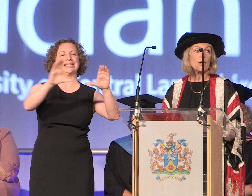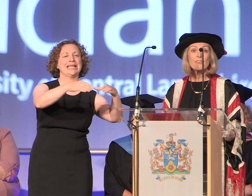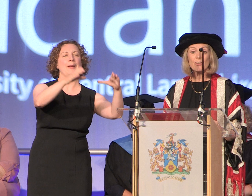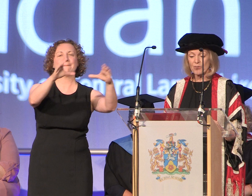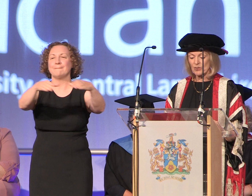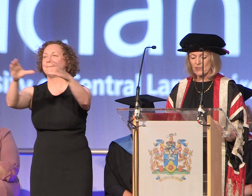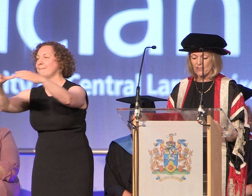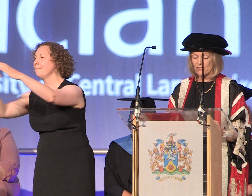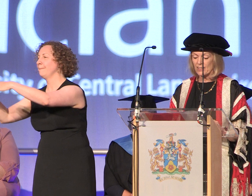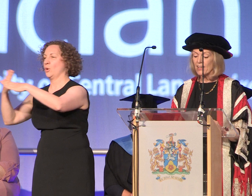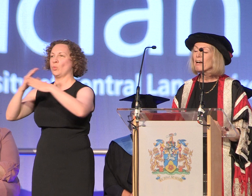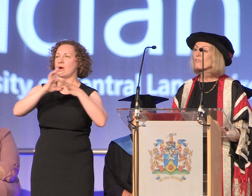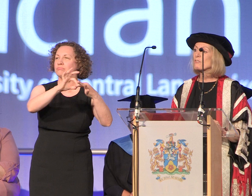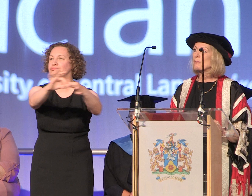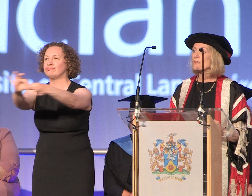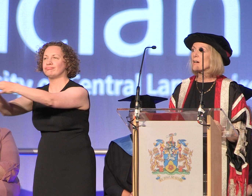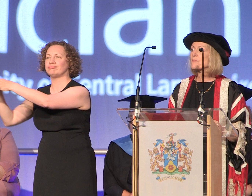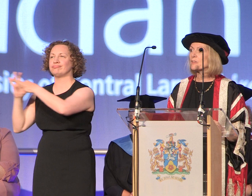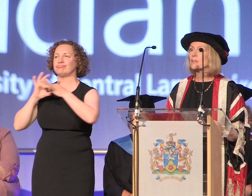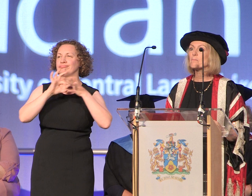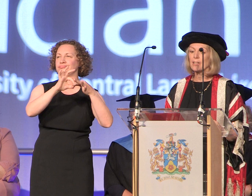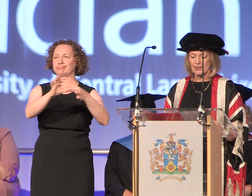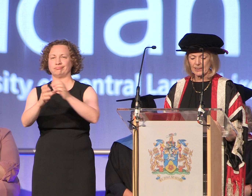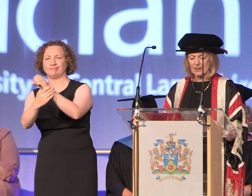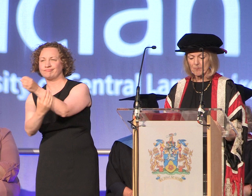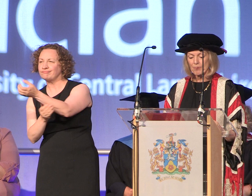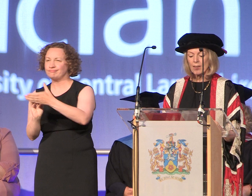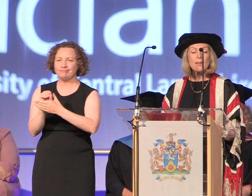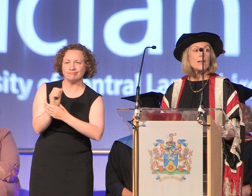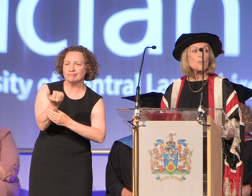right across the University and responded absolutely brilliantly they've